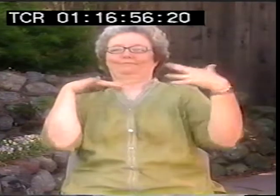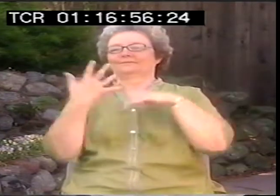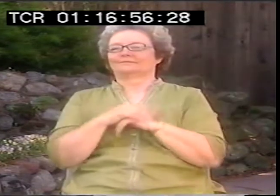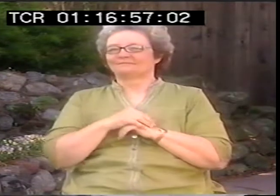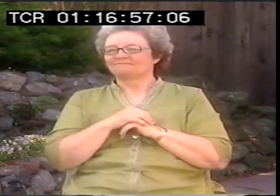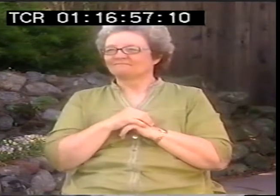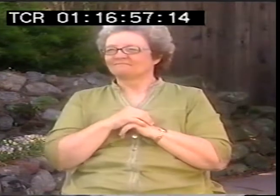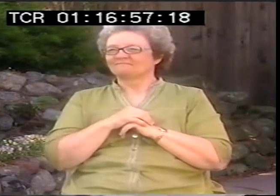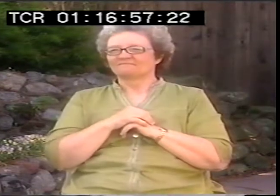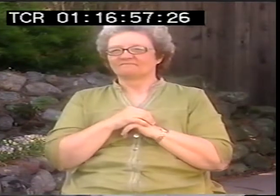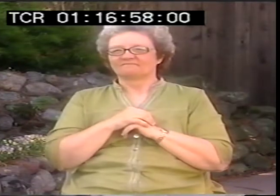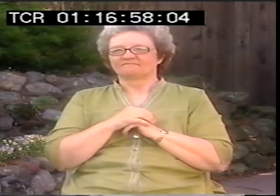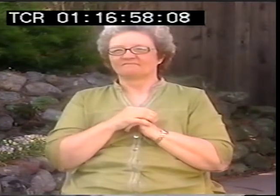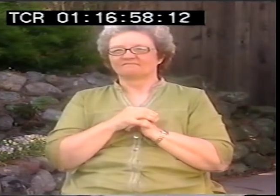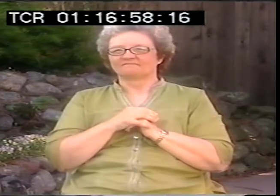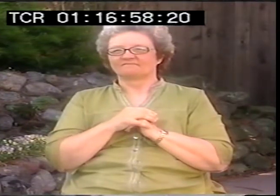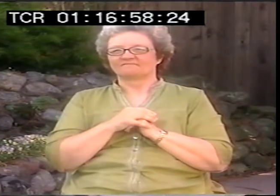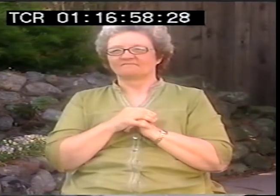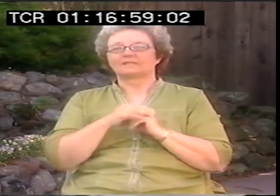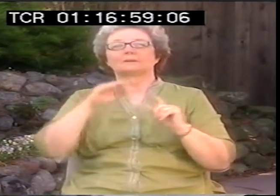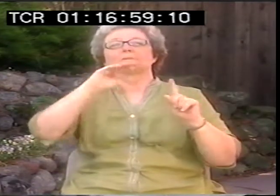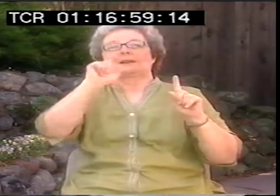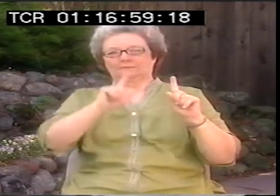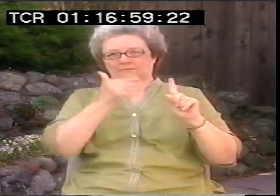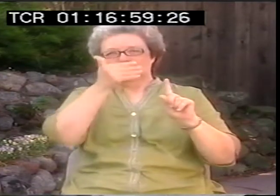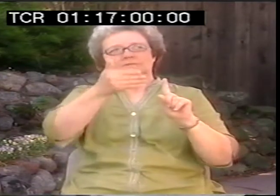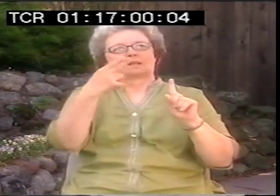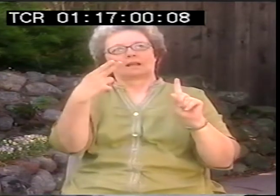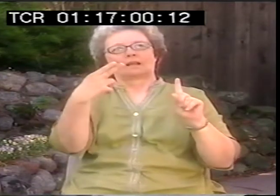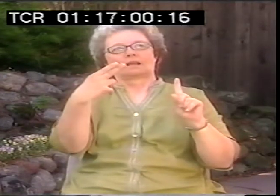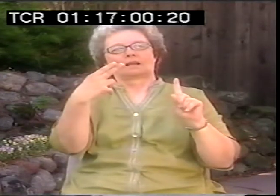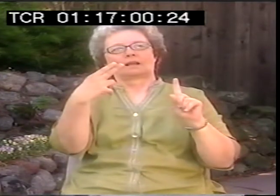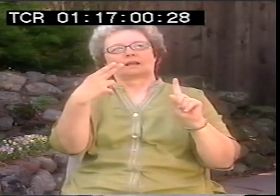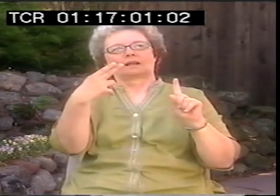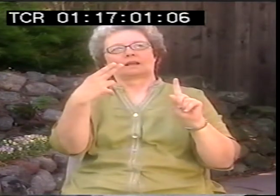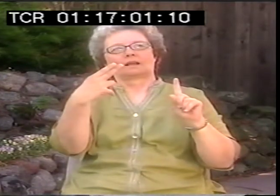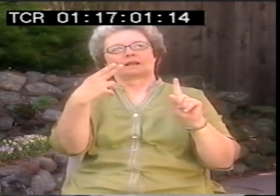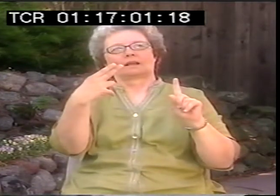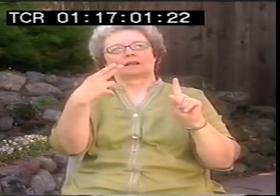So there were so many different threads coming together at that time for me, and a lot of exposure